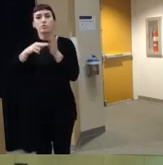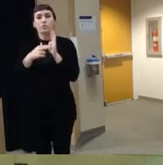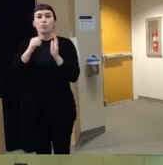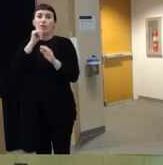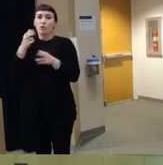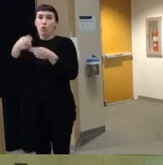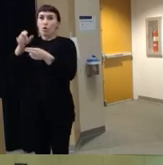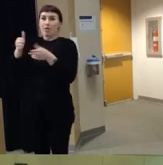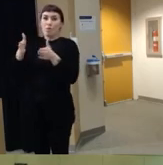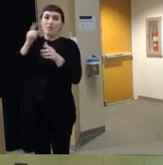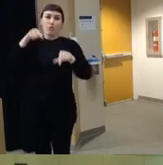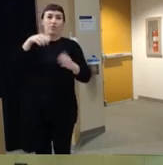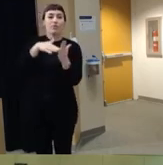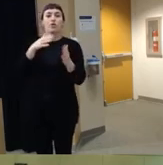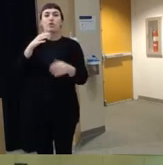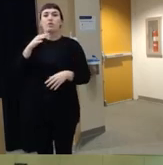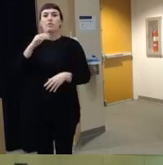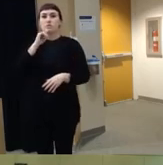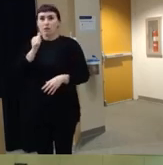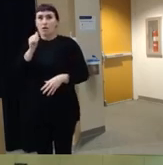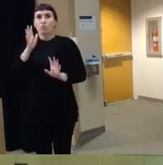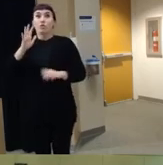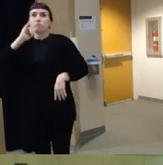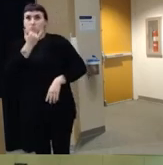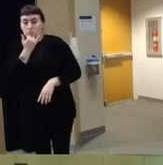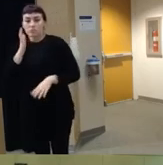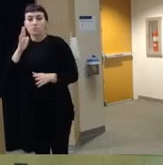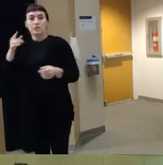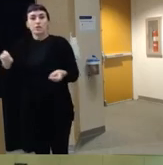that way these are unintentional injuries in which um you know a child did not intend to